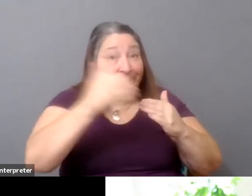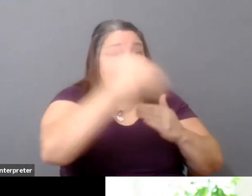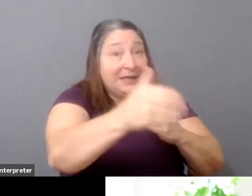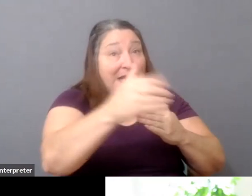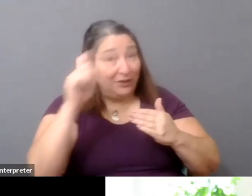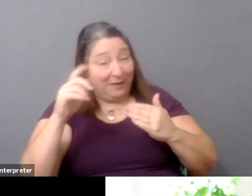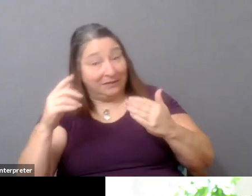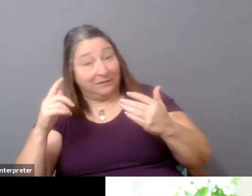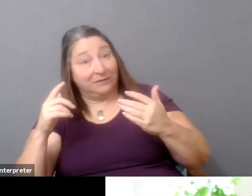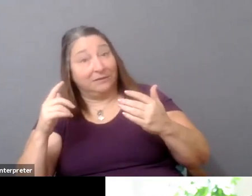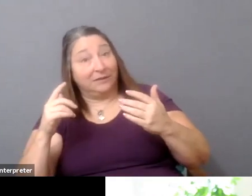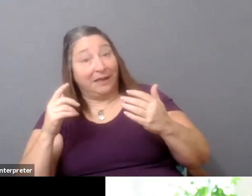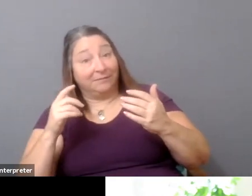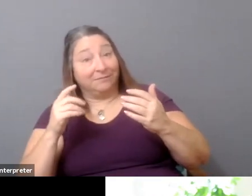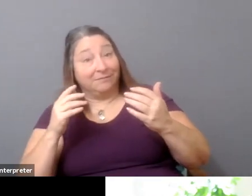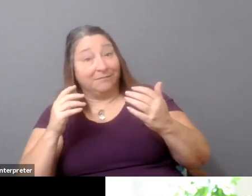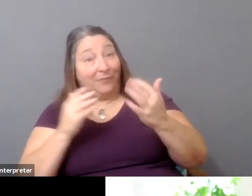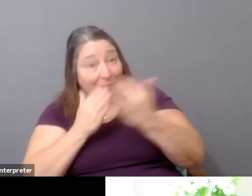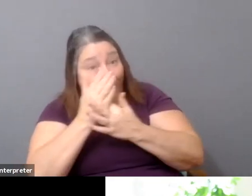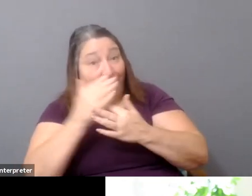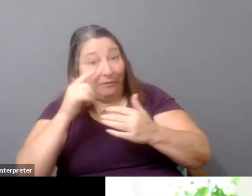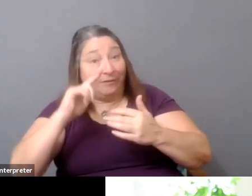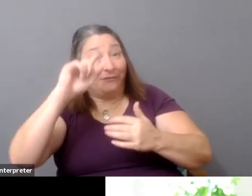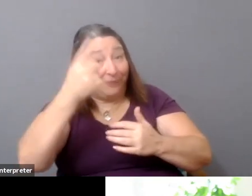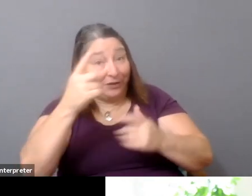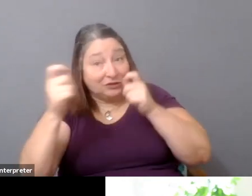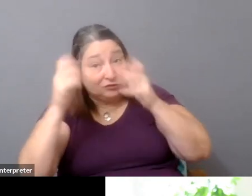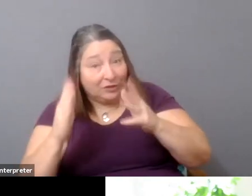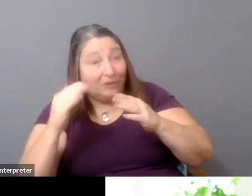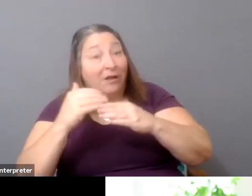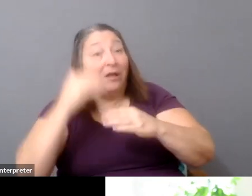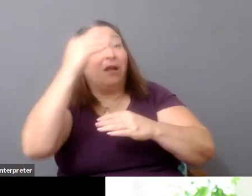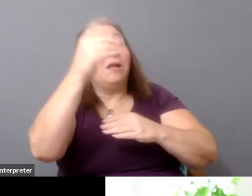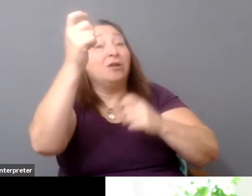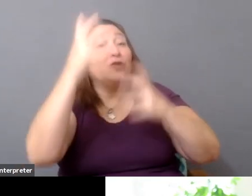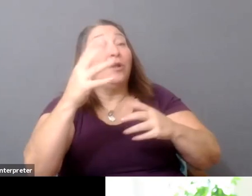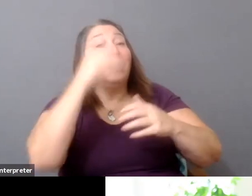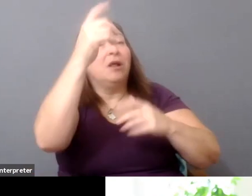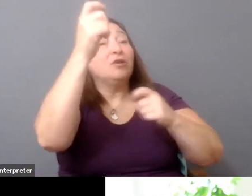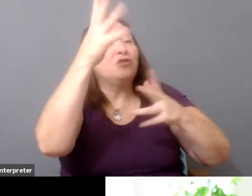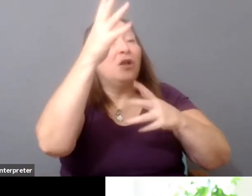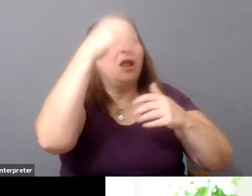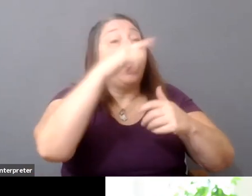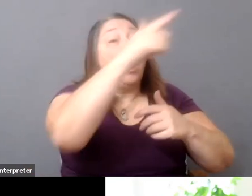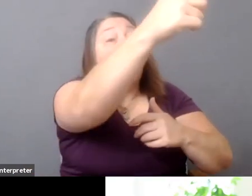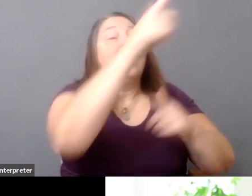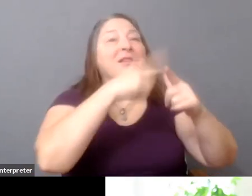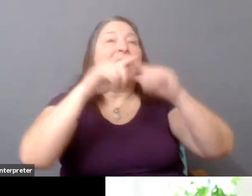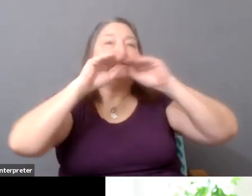to get to a distribution success, right? So I invite the participants in the Zoom